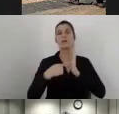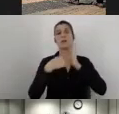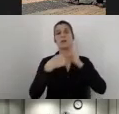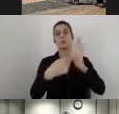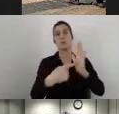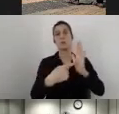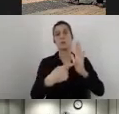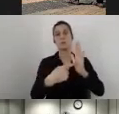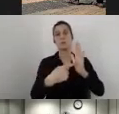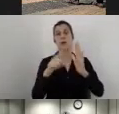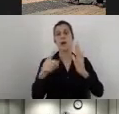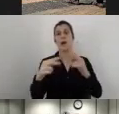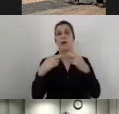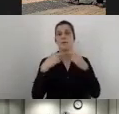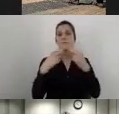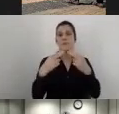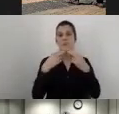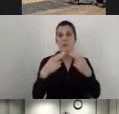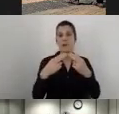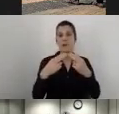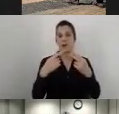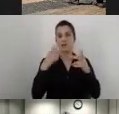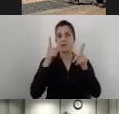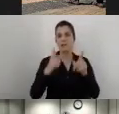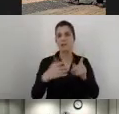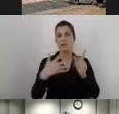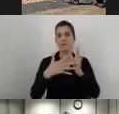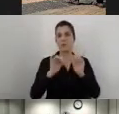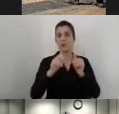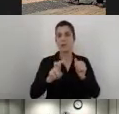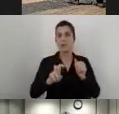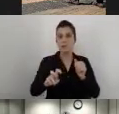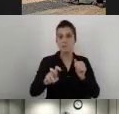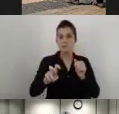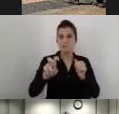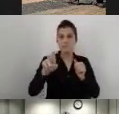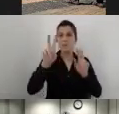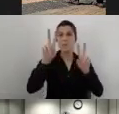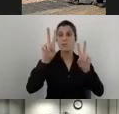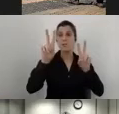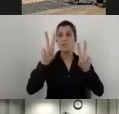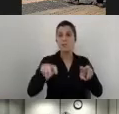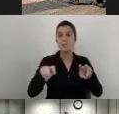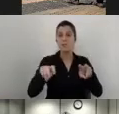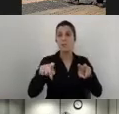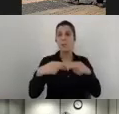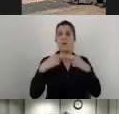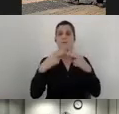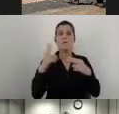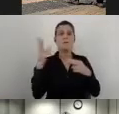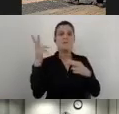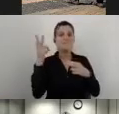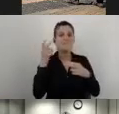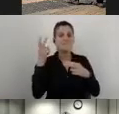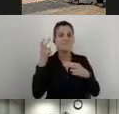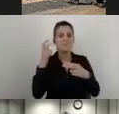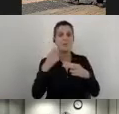So I should check if the elevator car has the expected vocal feedback and if it is loud enough.